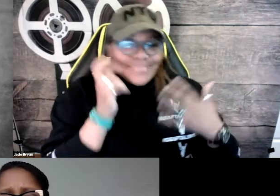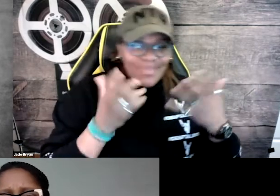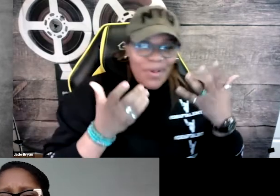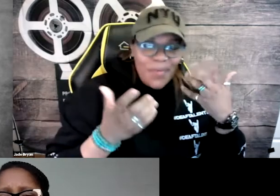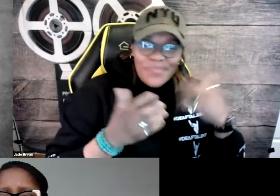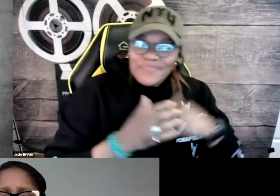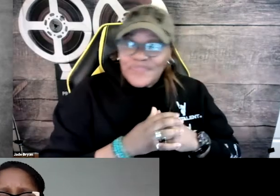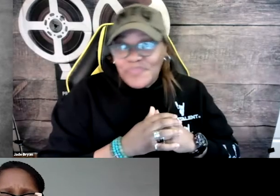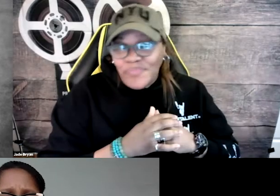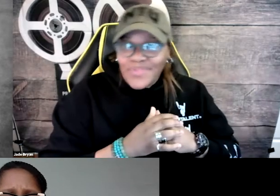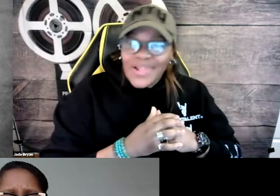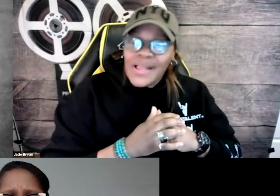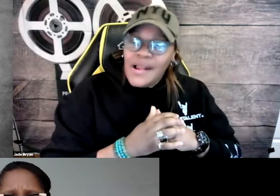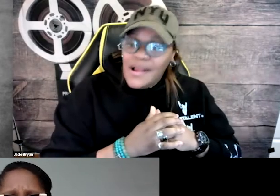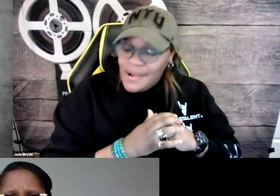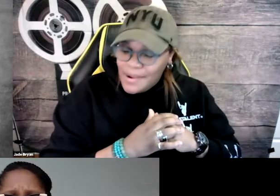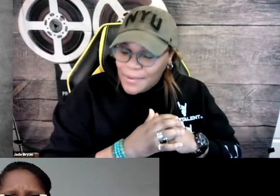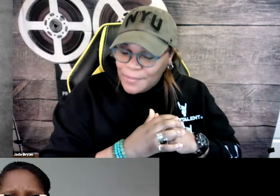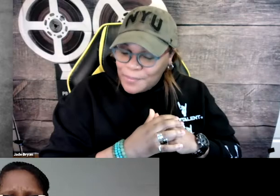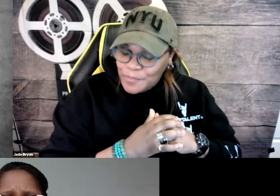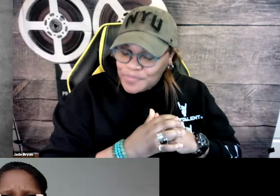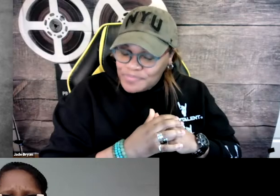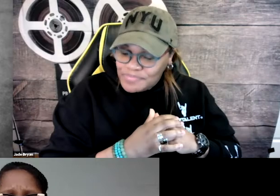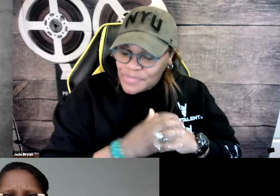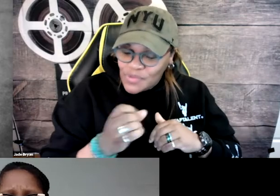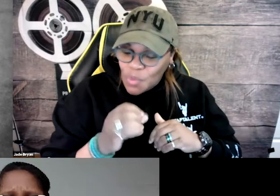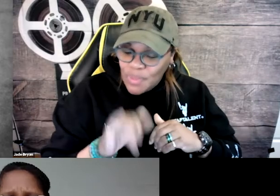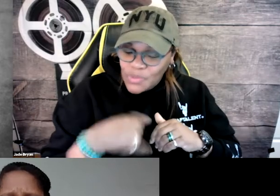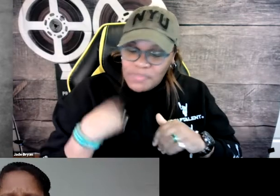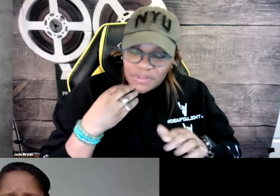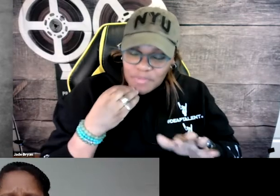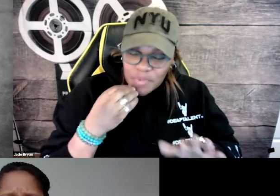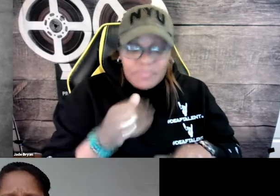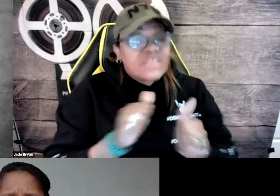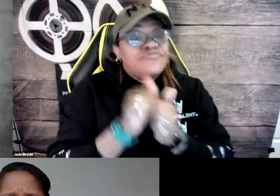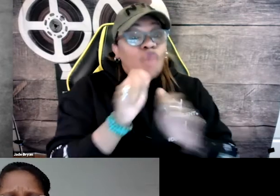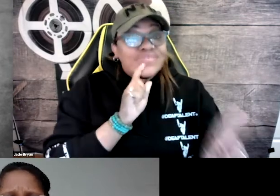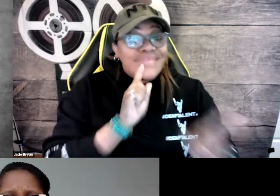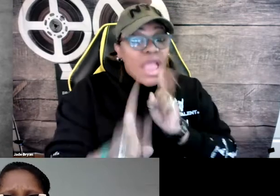to music and enjoy all of these things kind of incidentally, whereas we have to put it in on purpose.